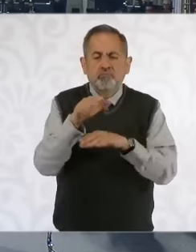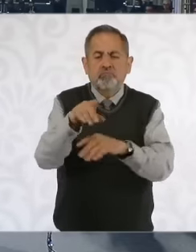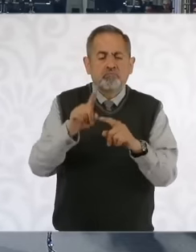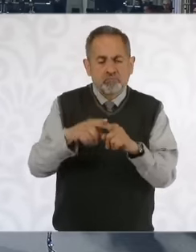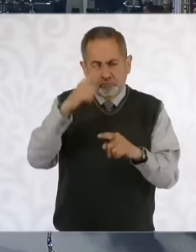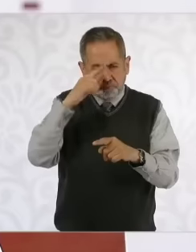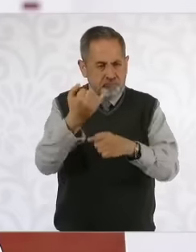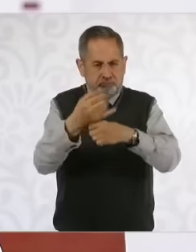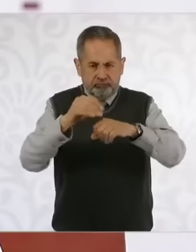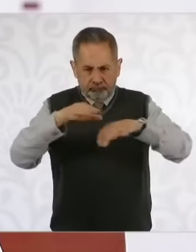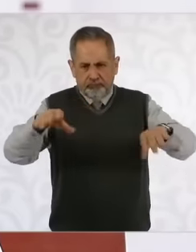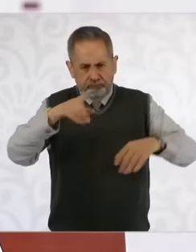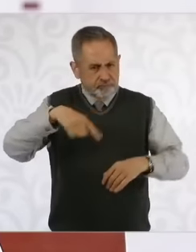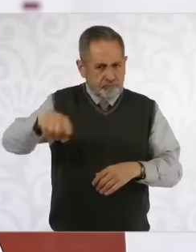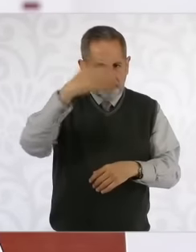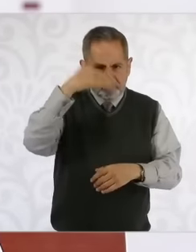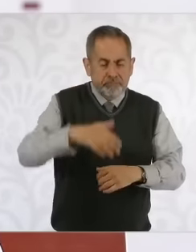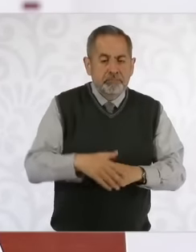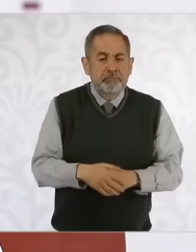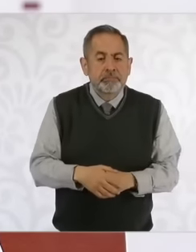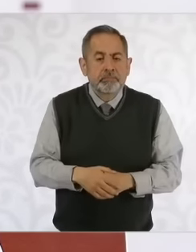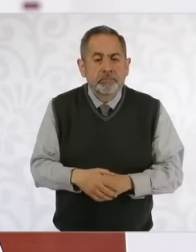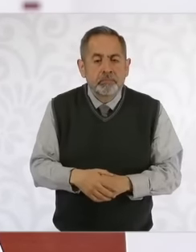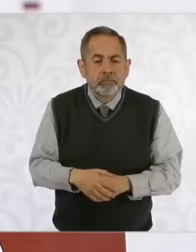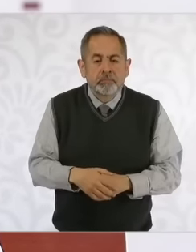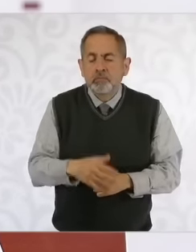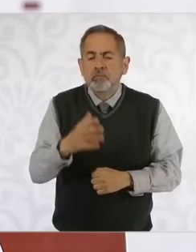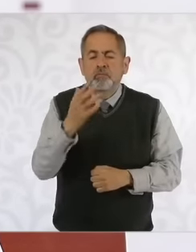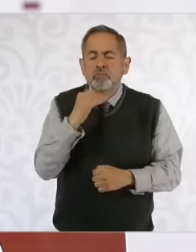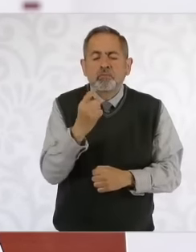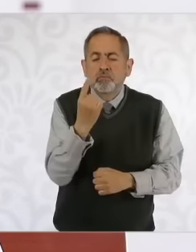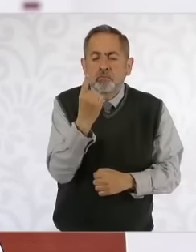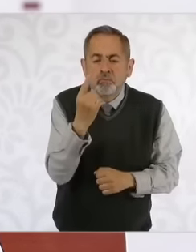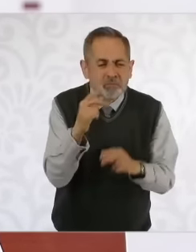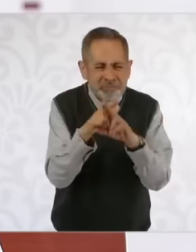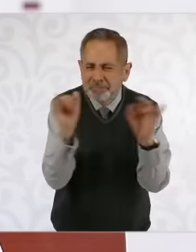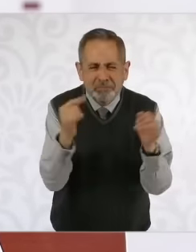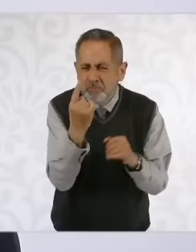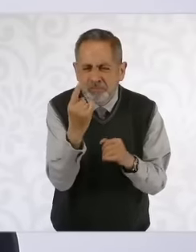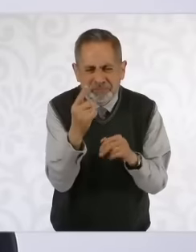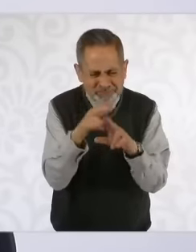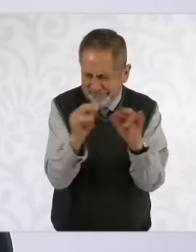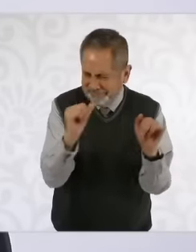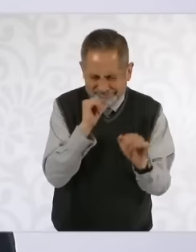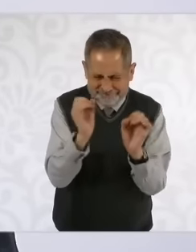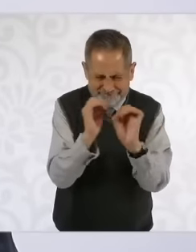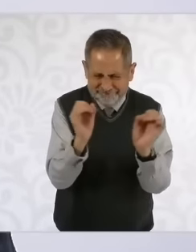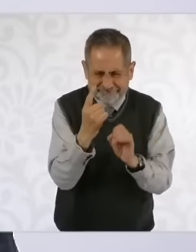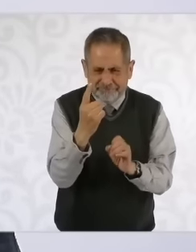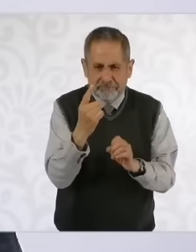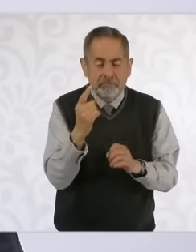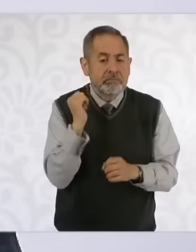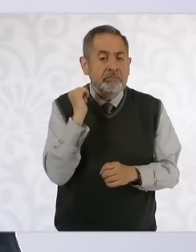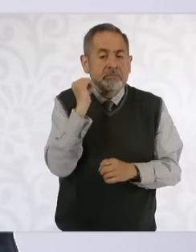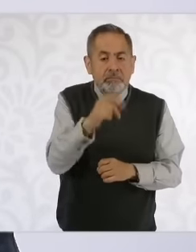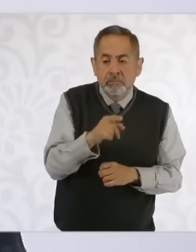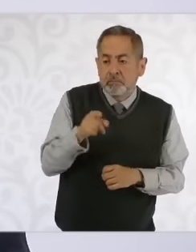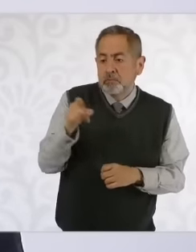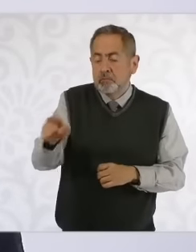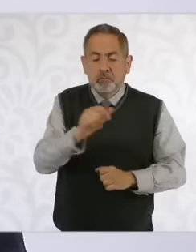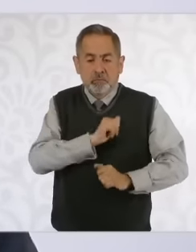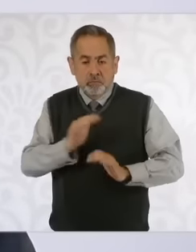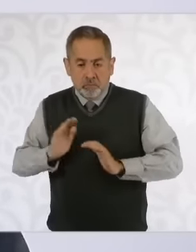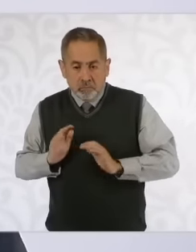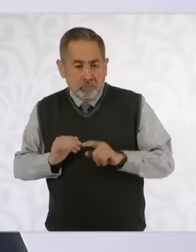general information, there is not a single case, one of a confrontation between the military and civilians with